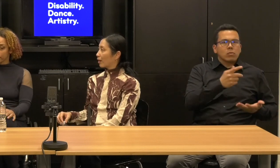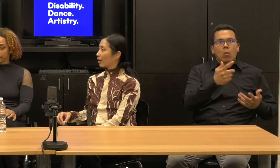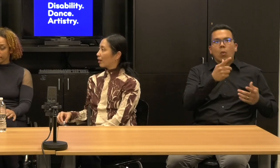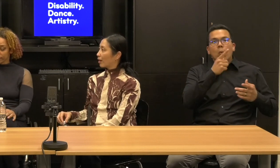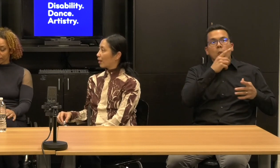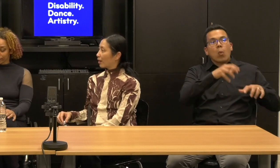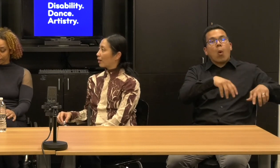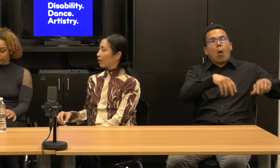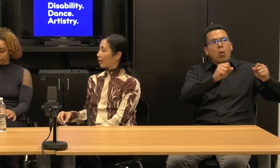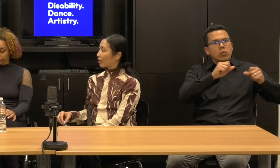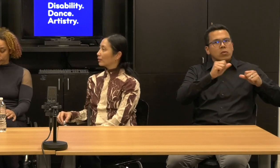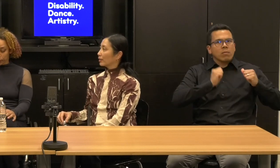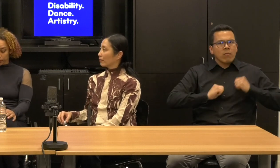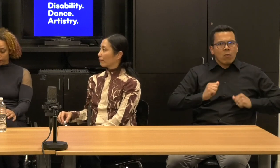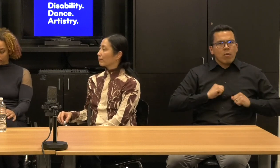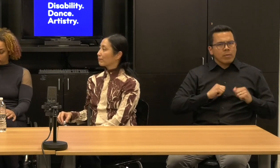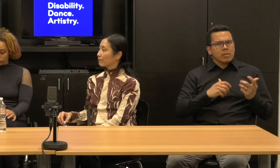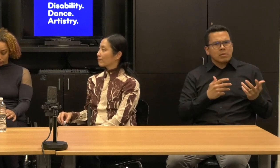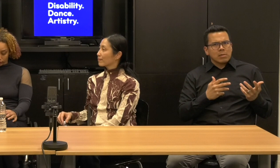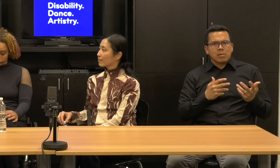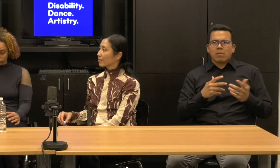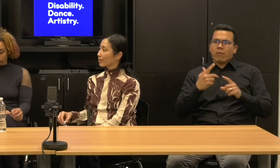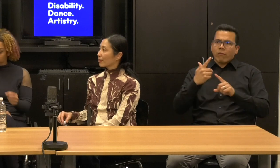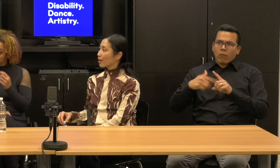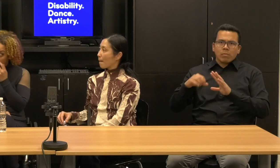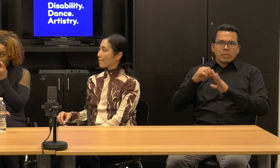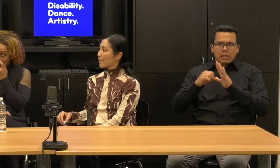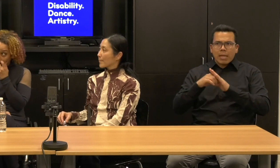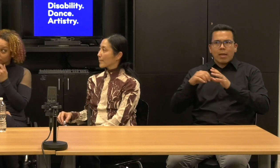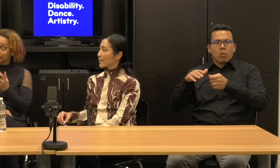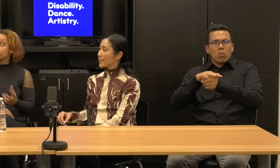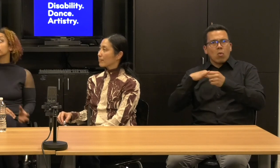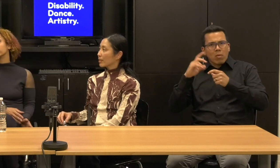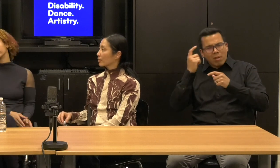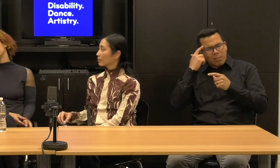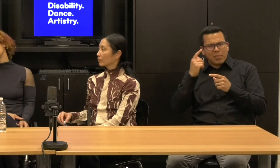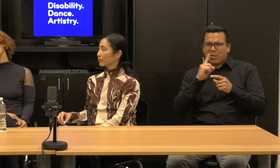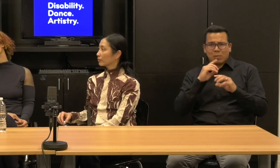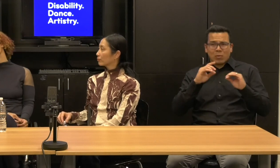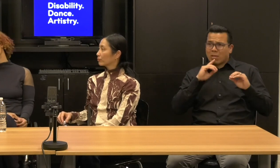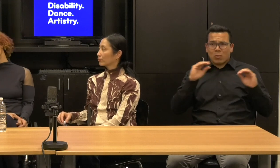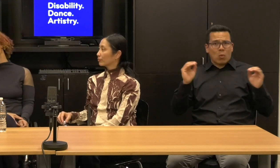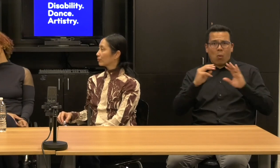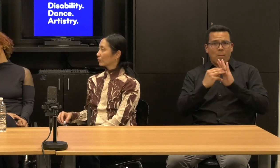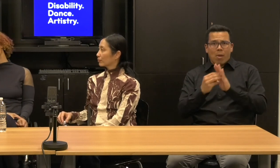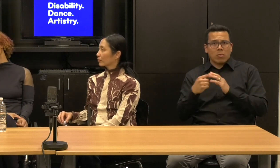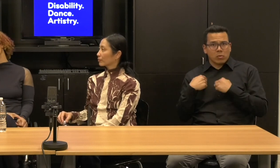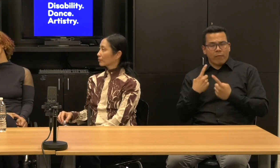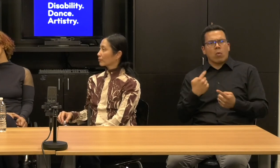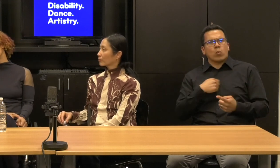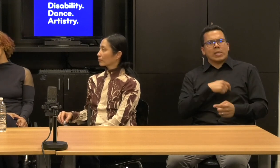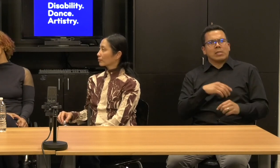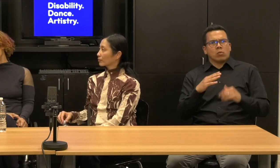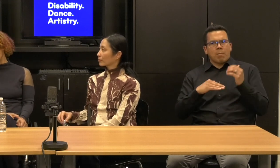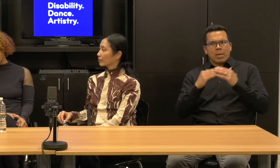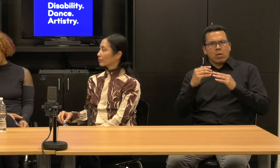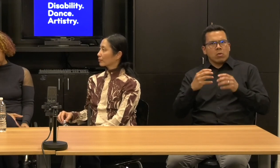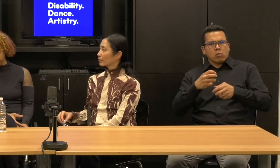This is, this is good to think through because not there's no model, right? There's no model where this is happening and we need to build that and then, and then show